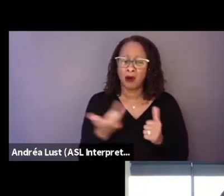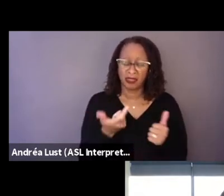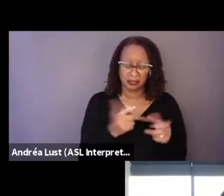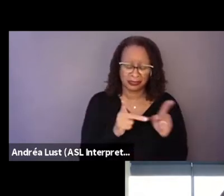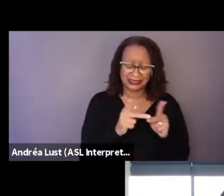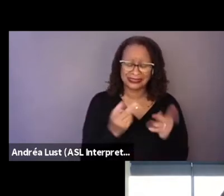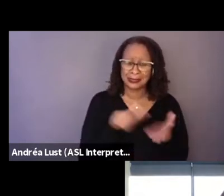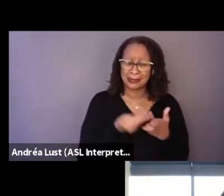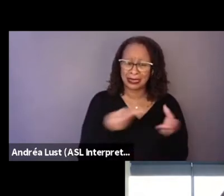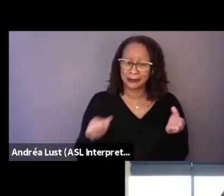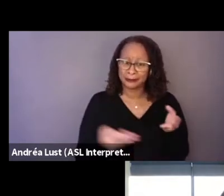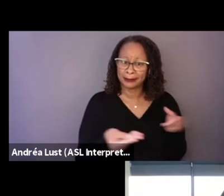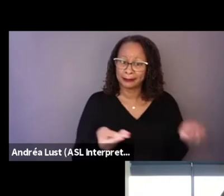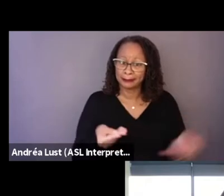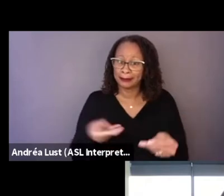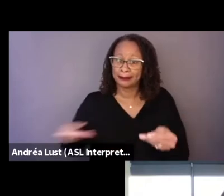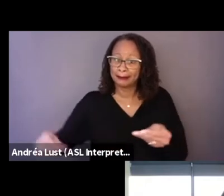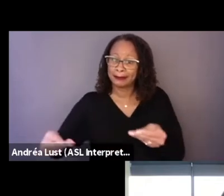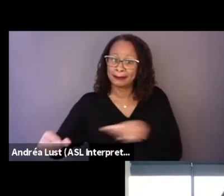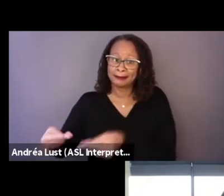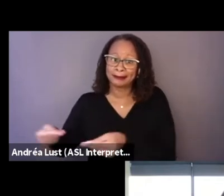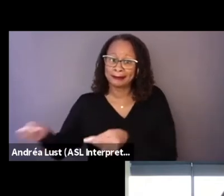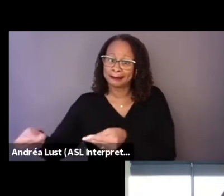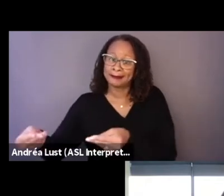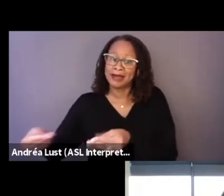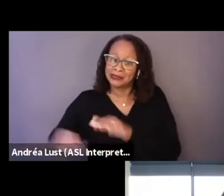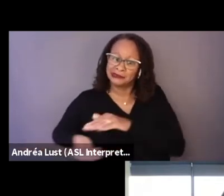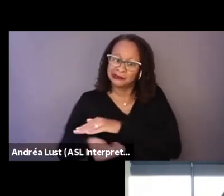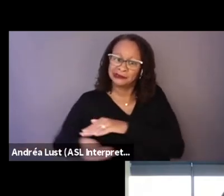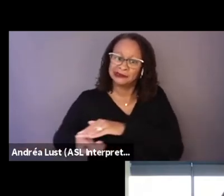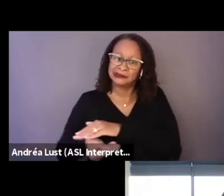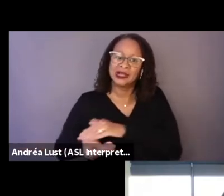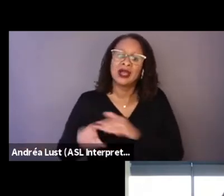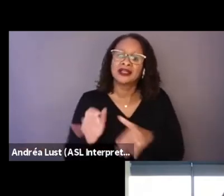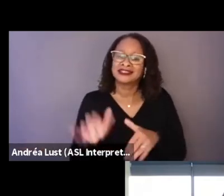It's the survival, the basic survival tool.